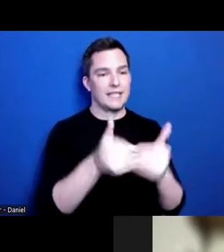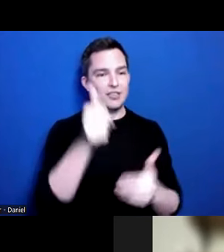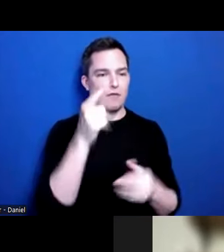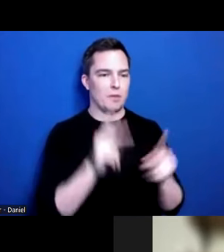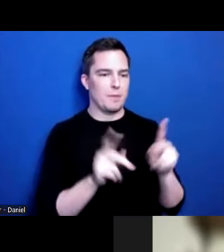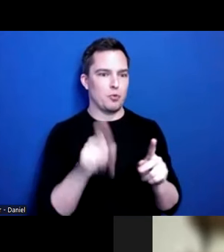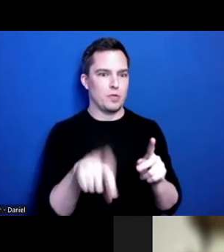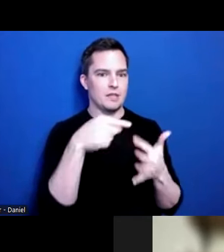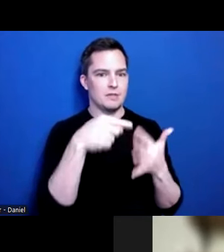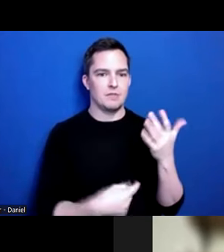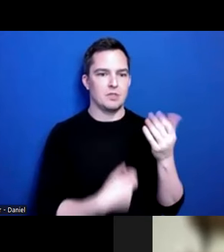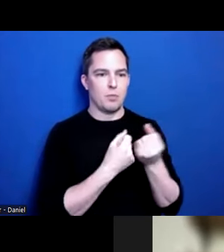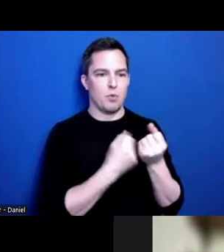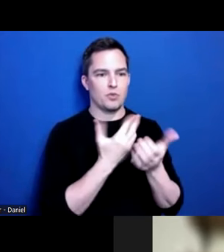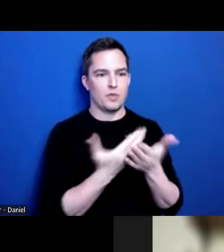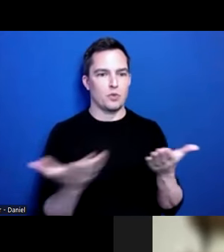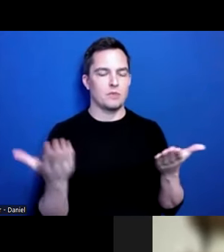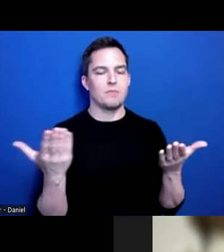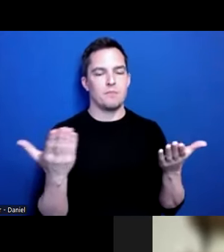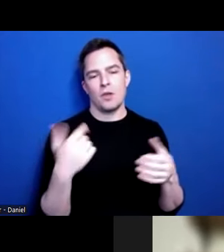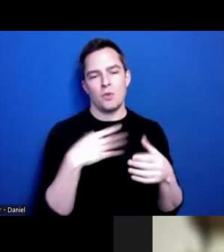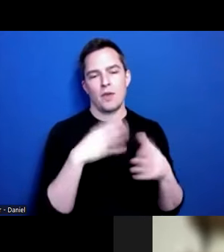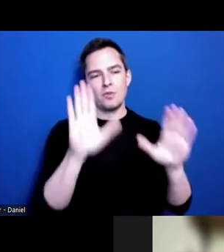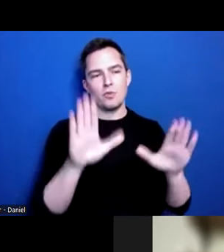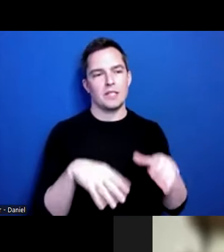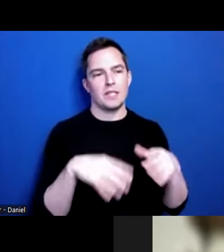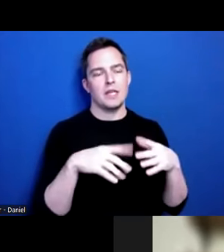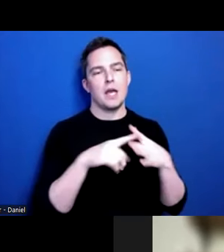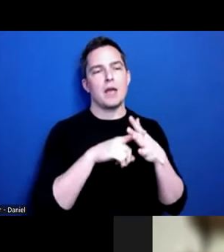supports and resources. I think we have some really great emerging models across a couple